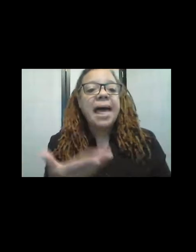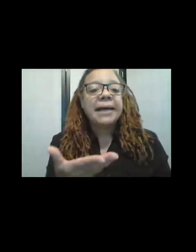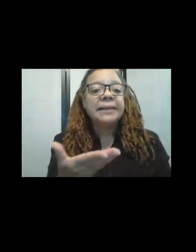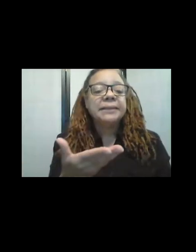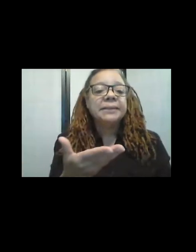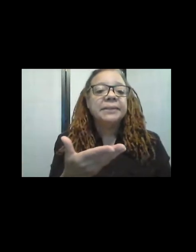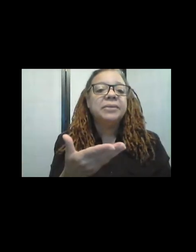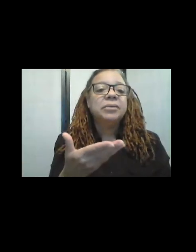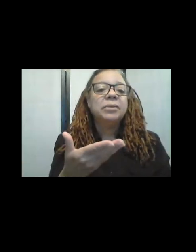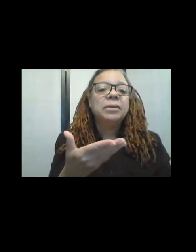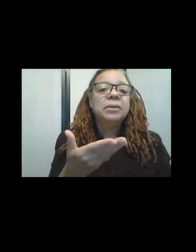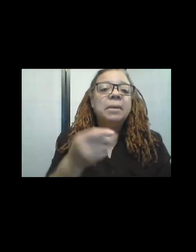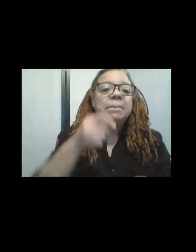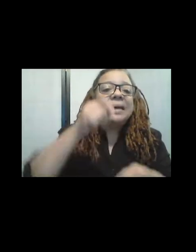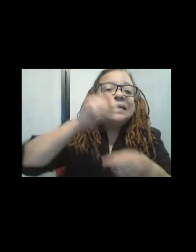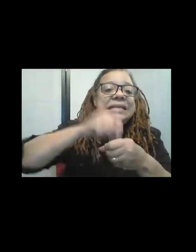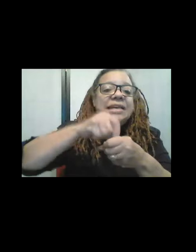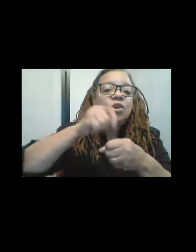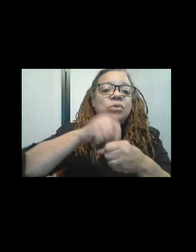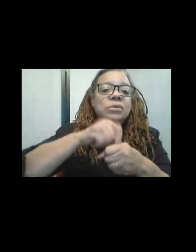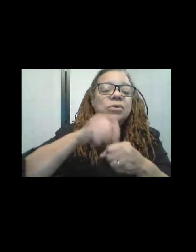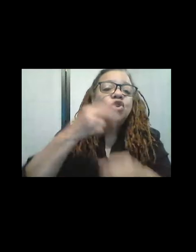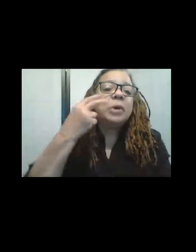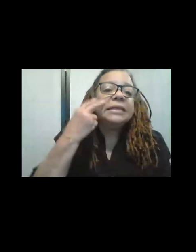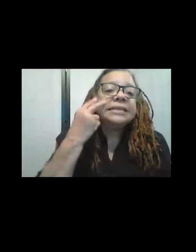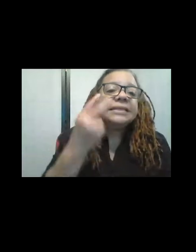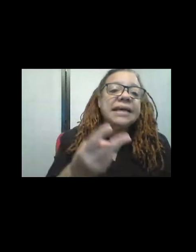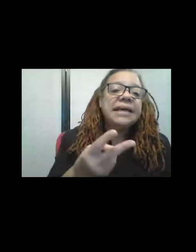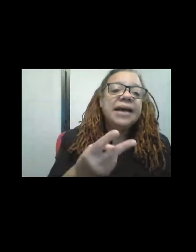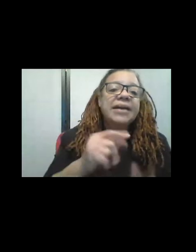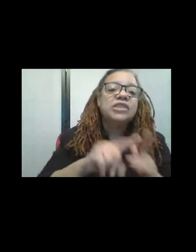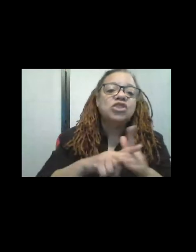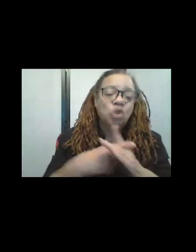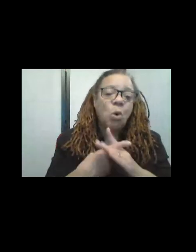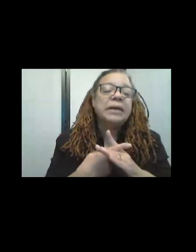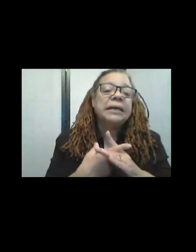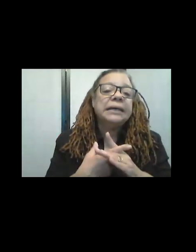the needles-- you can see it's actually starting to come through.